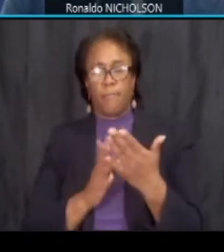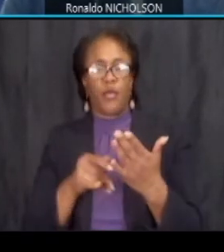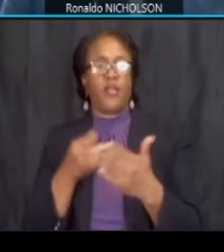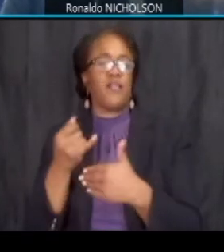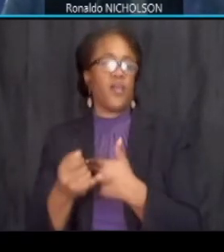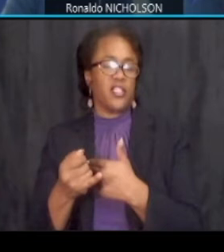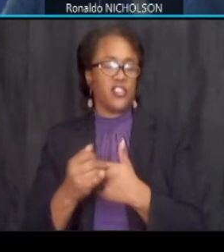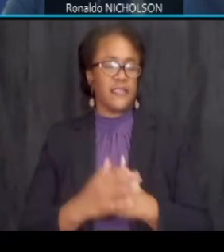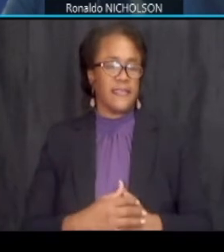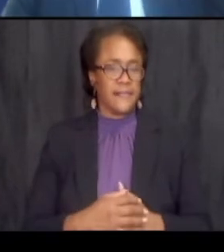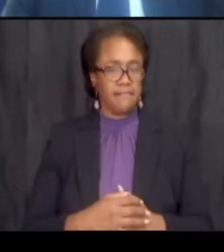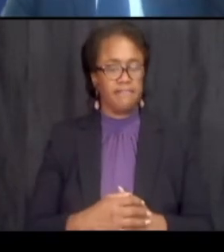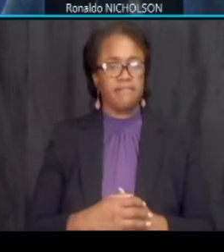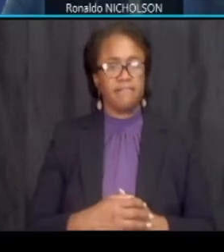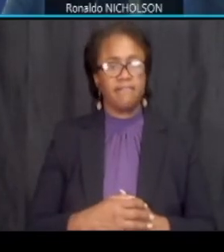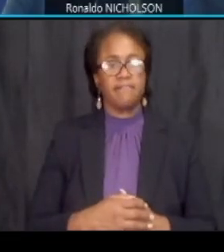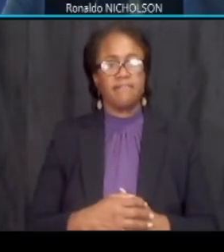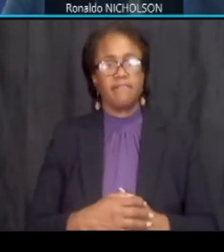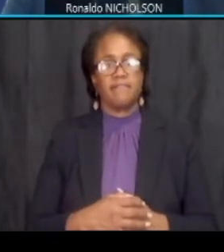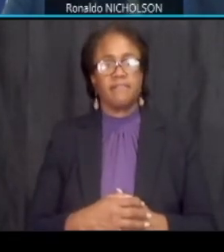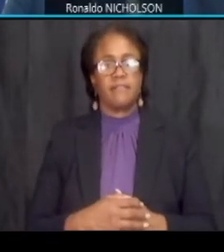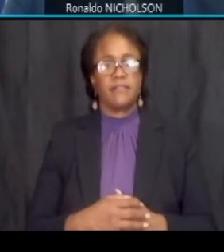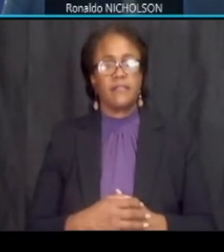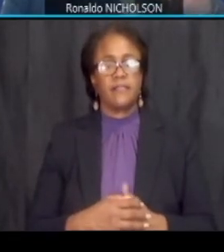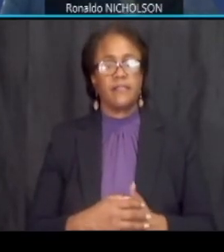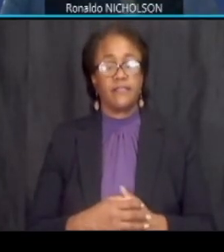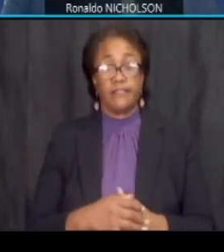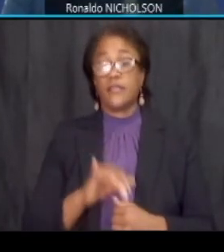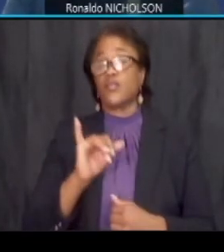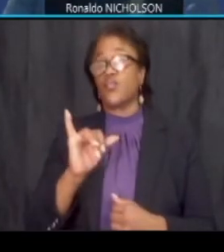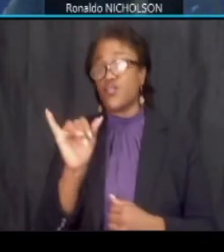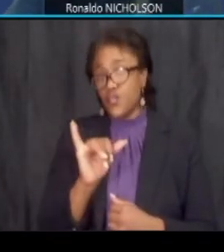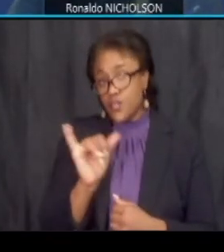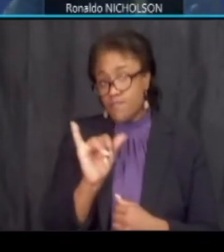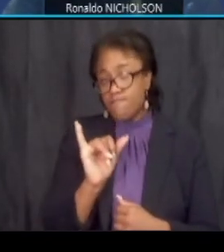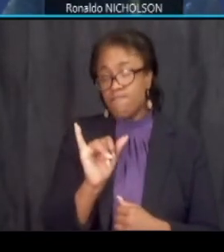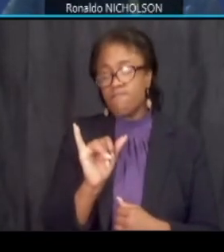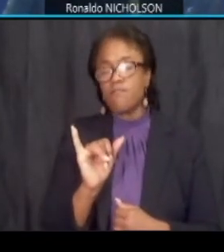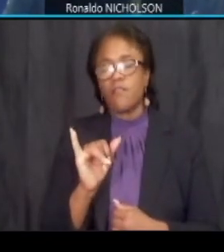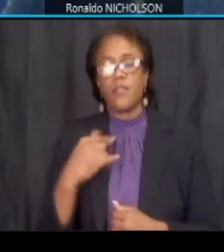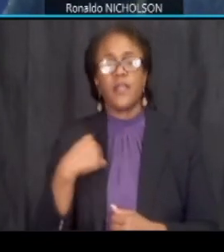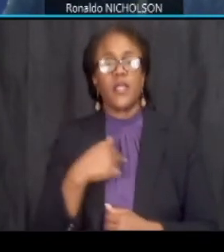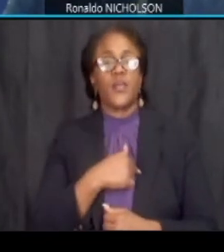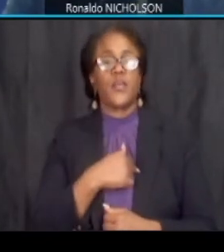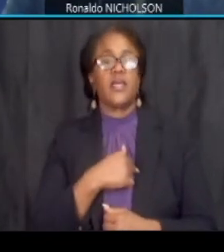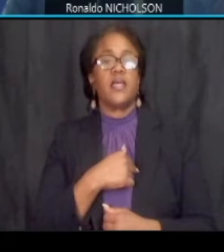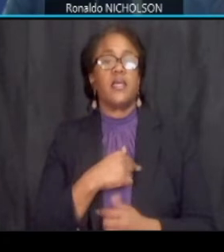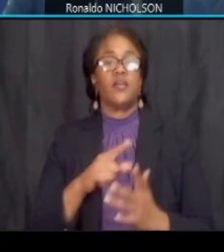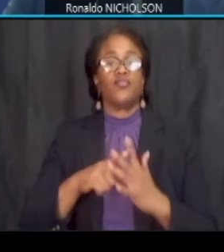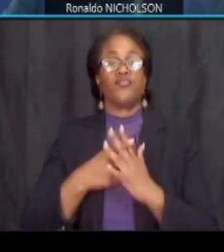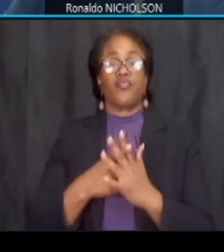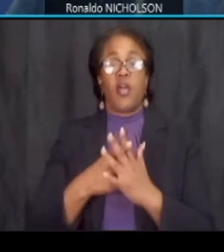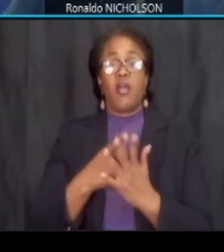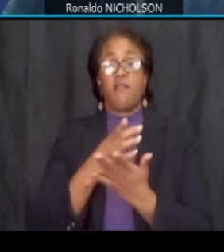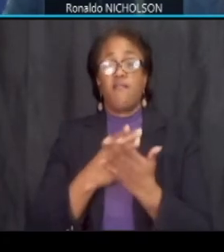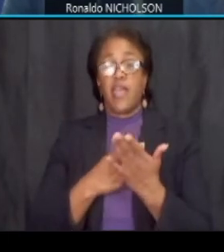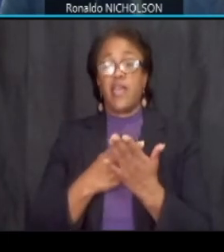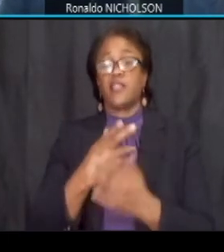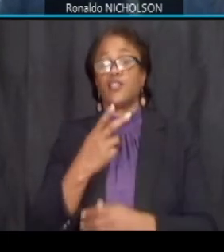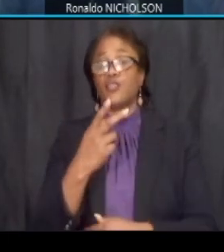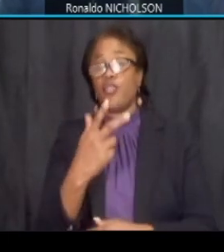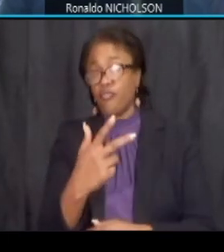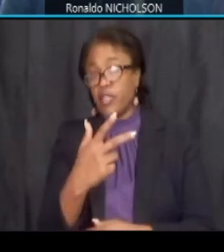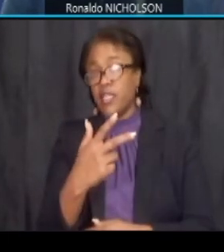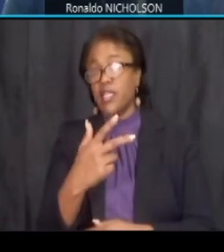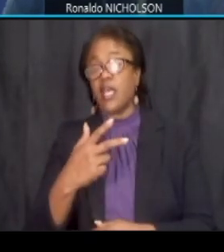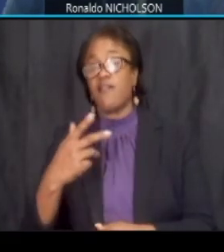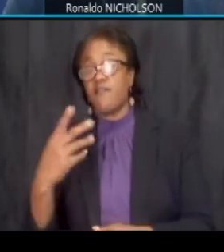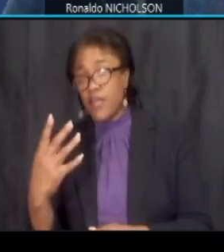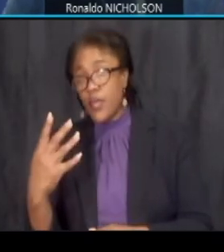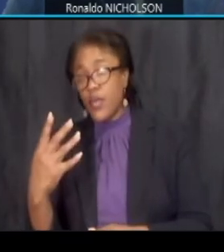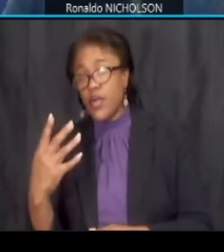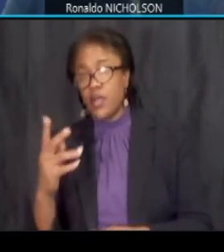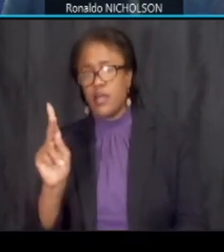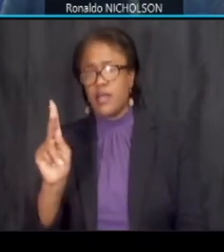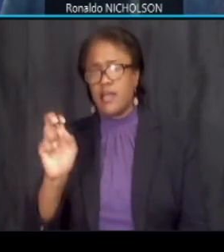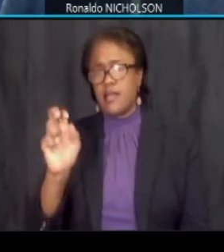next slide similar as we get into phases three and four coming off kenworth avenue southbound